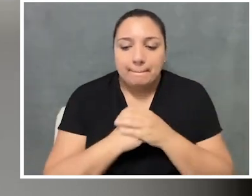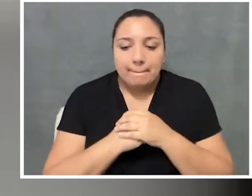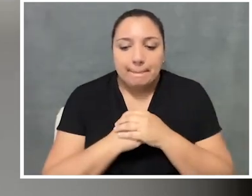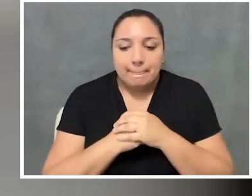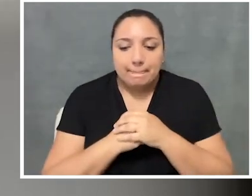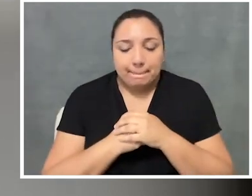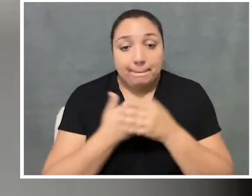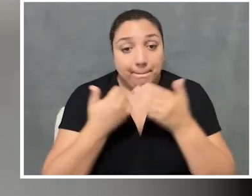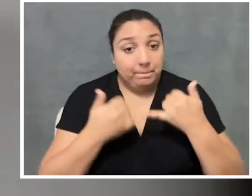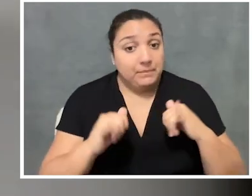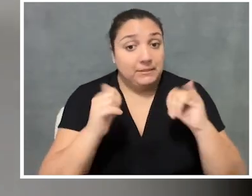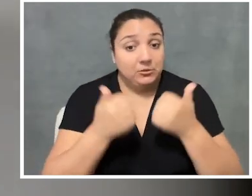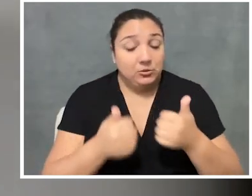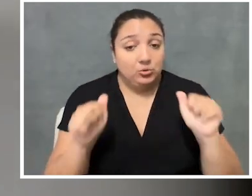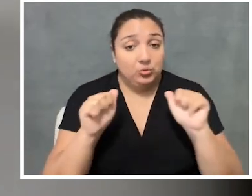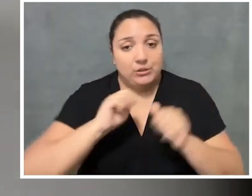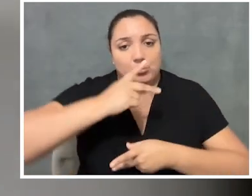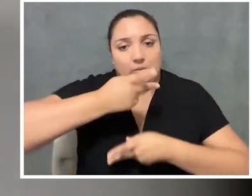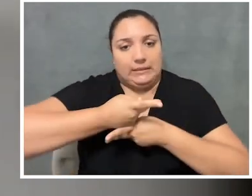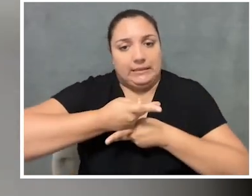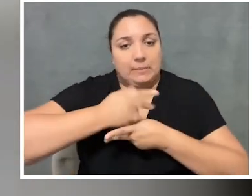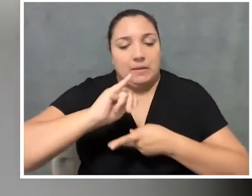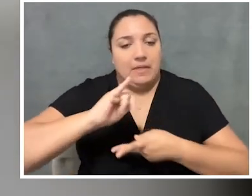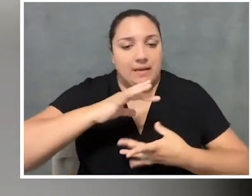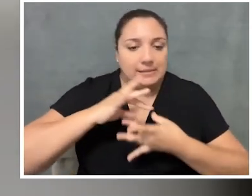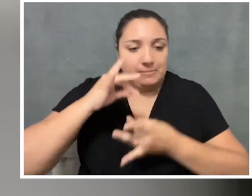We still, you know, try to maintain that sort of spirit